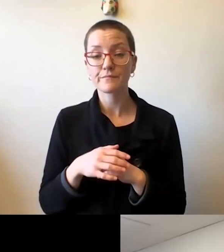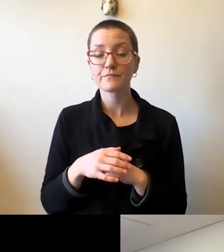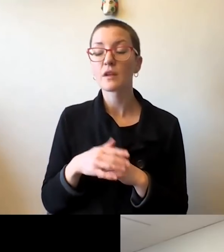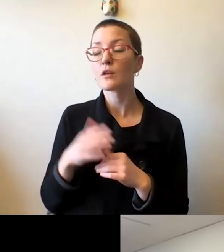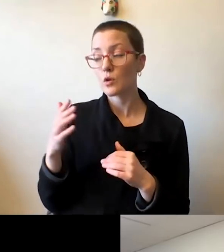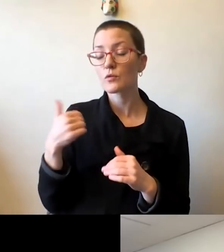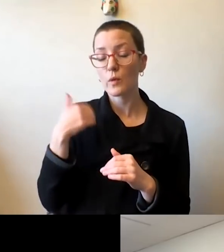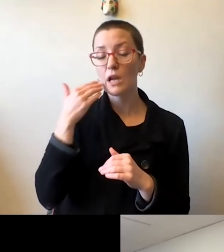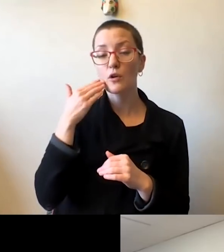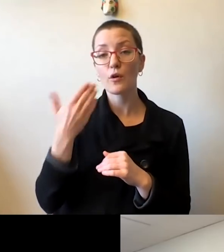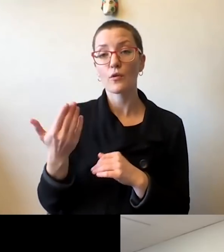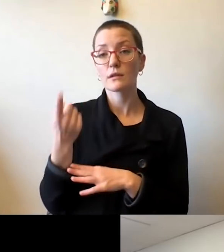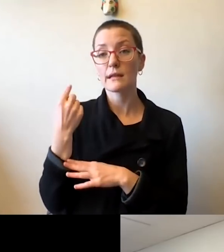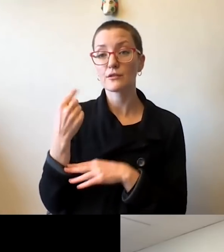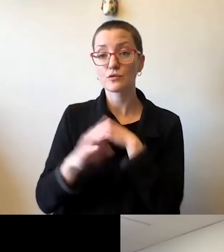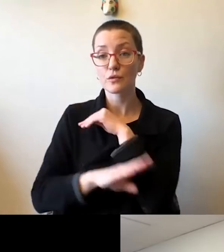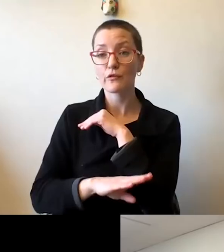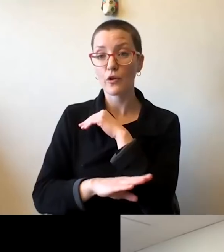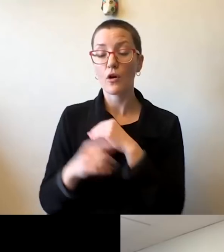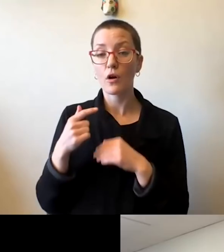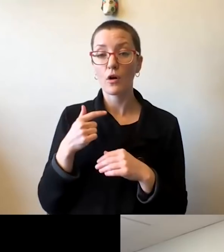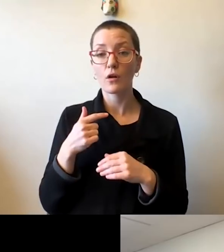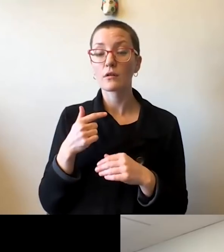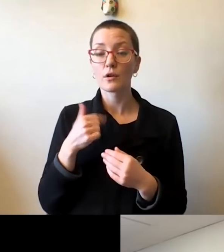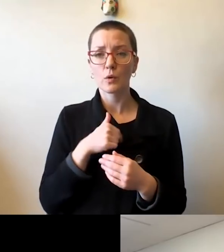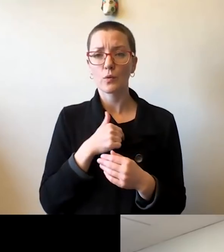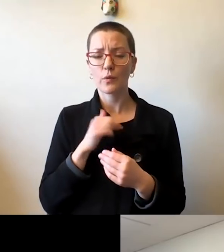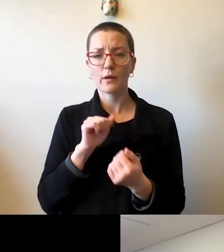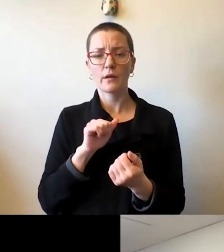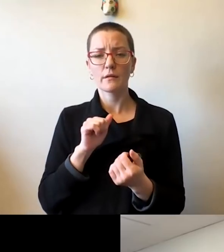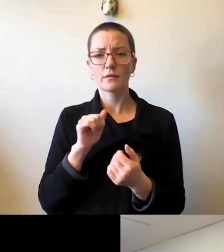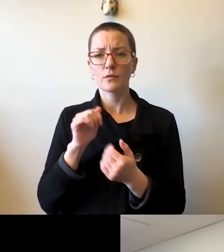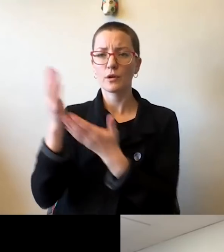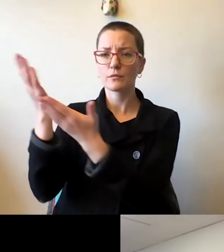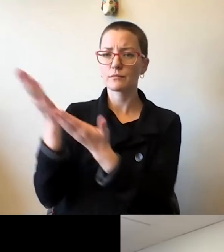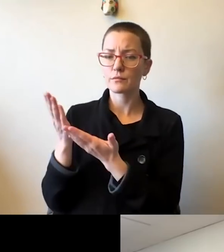with some very strange expectations of our students,